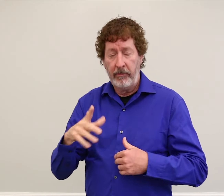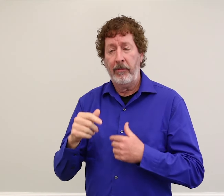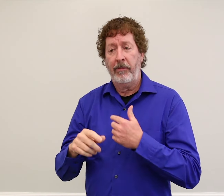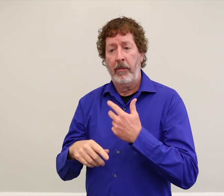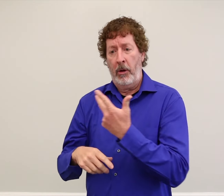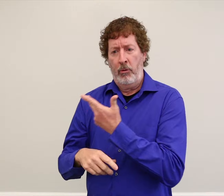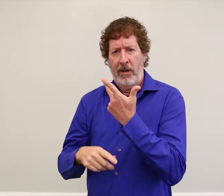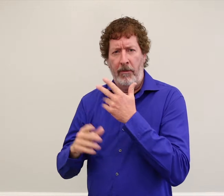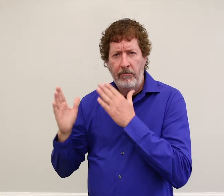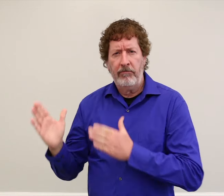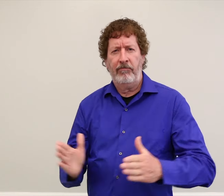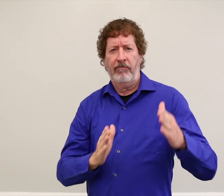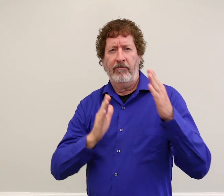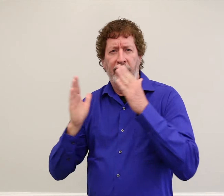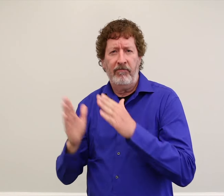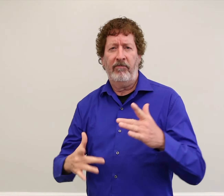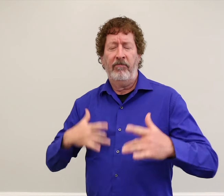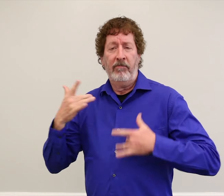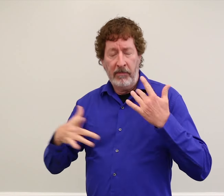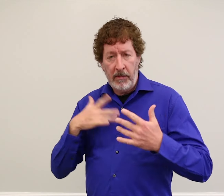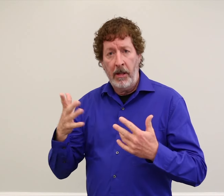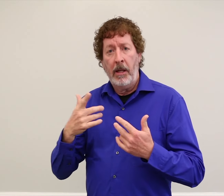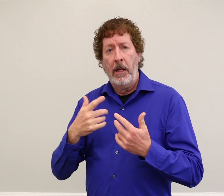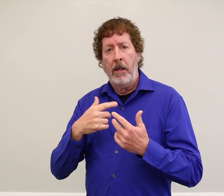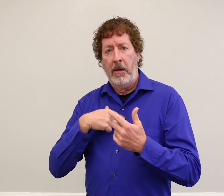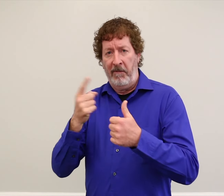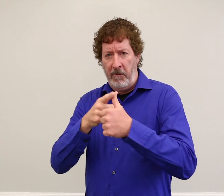The three of us have been busy working together on various plans.